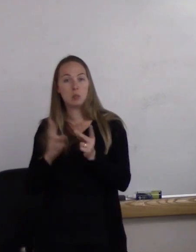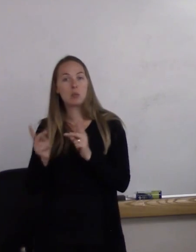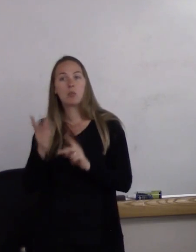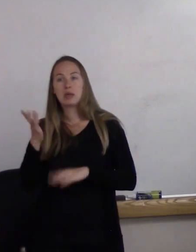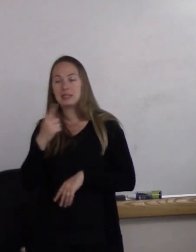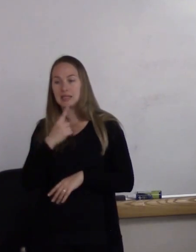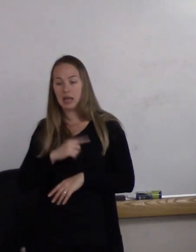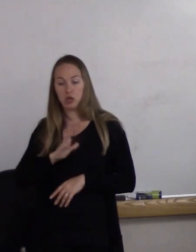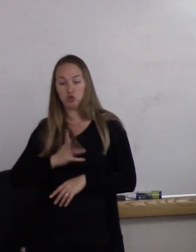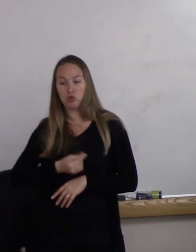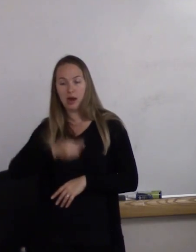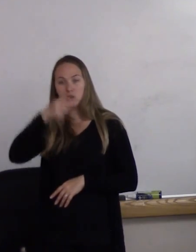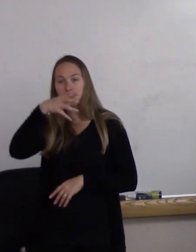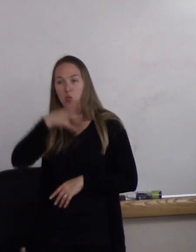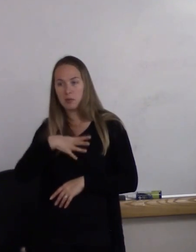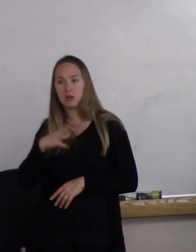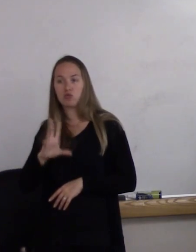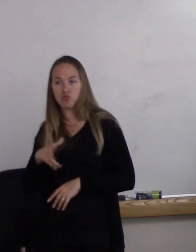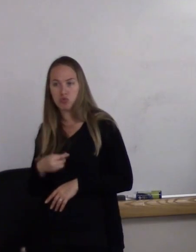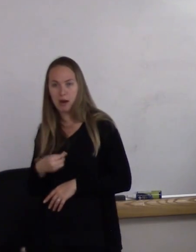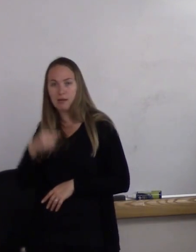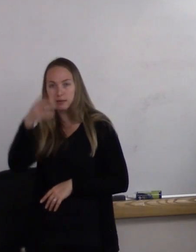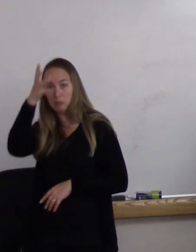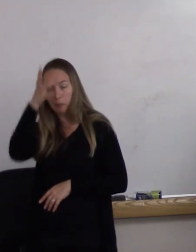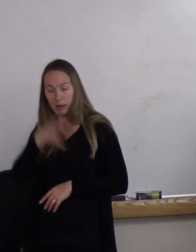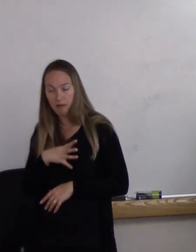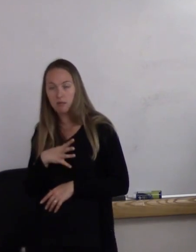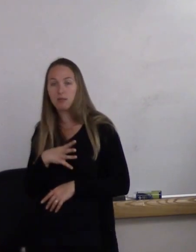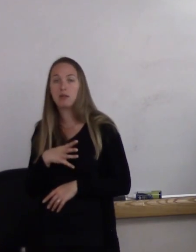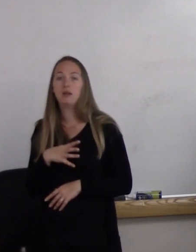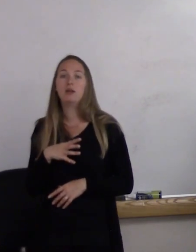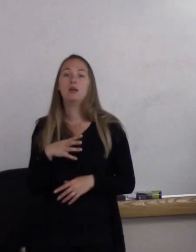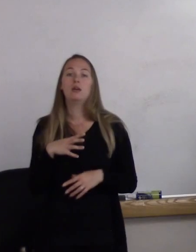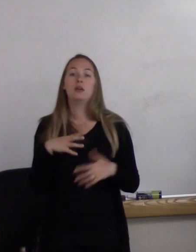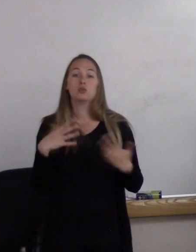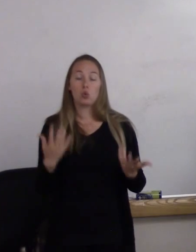such as what I have up here. So "transgender" is a term